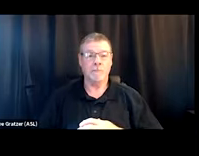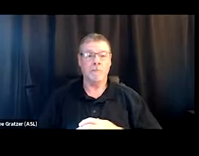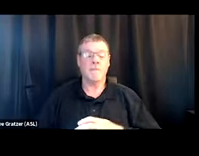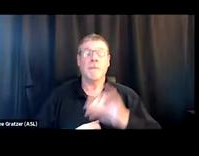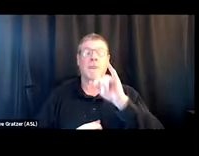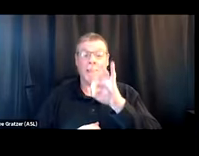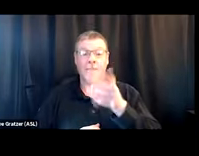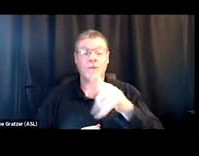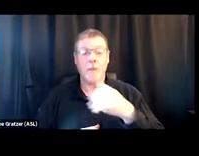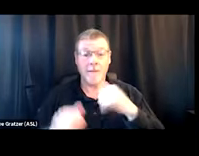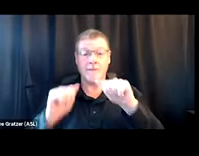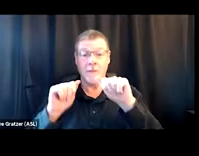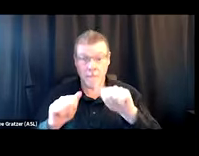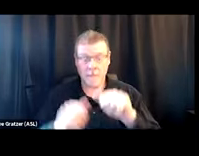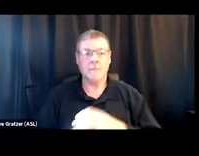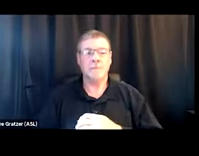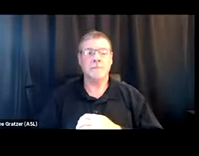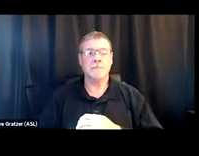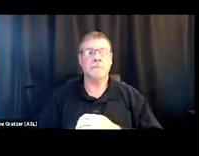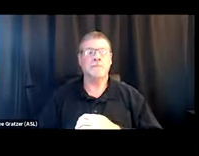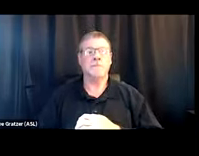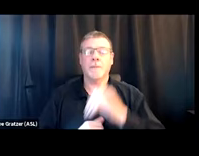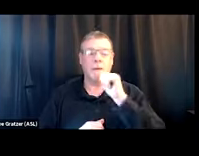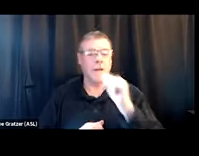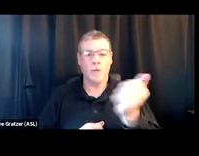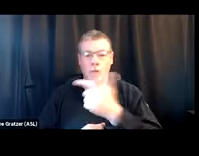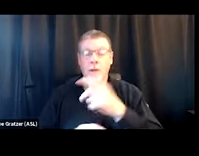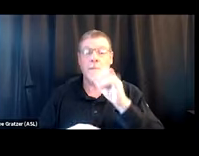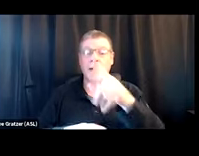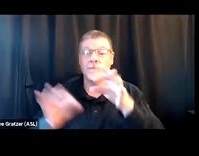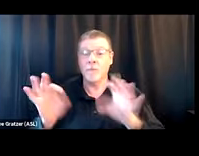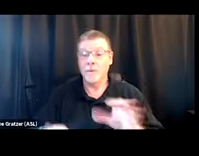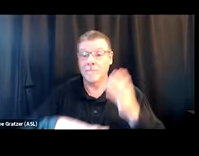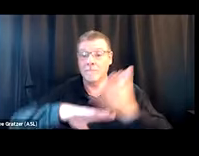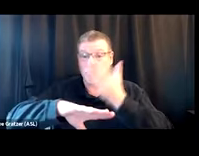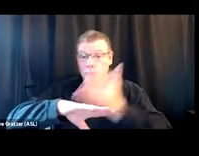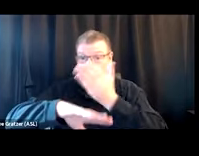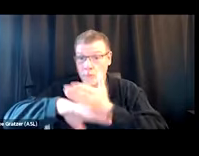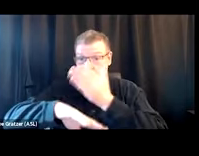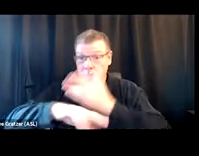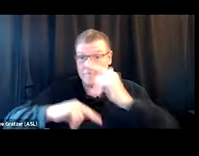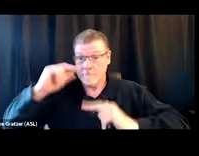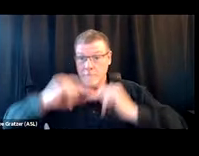and I know not all of us do, if you're doing some capital improvements in your spaces, that could be supported housing,